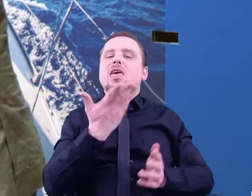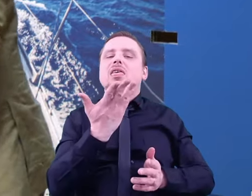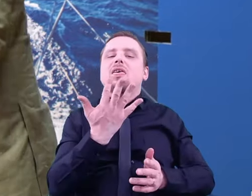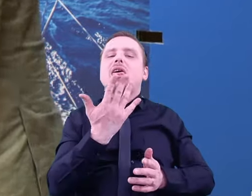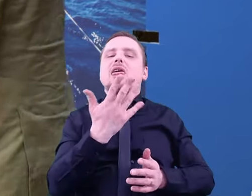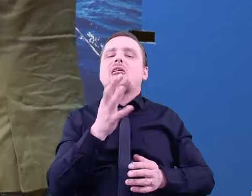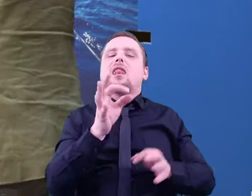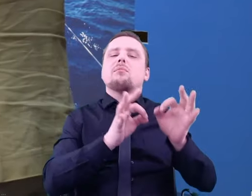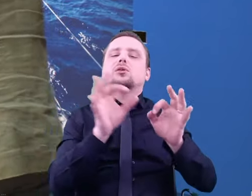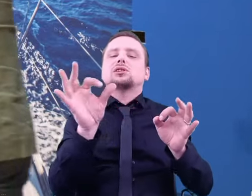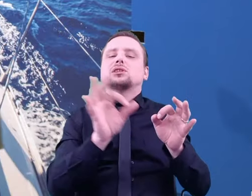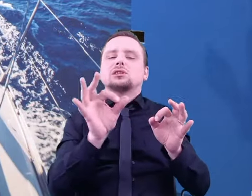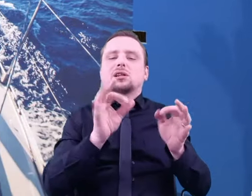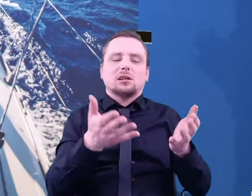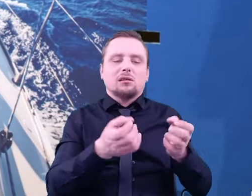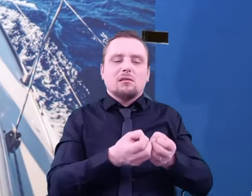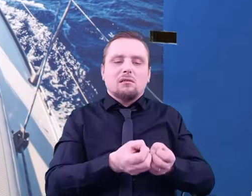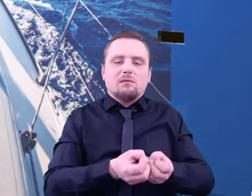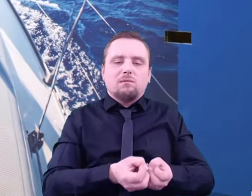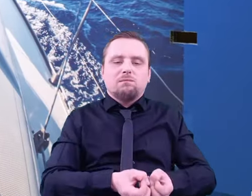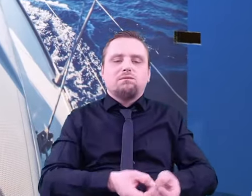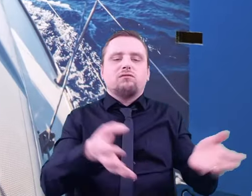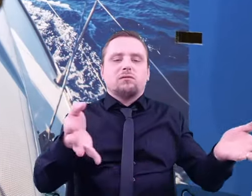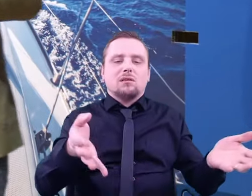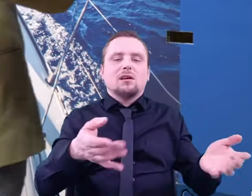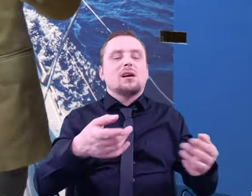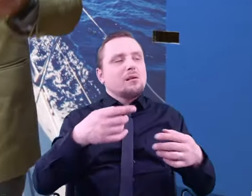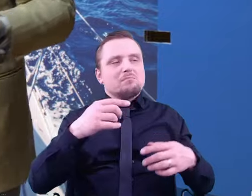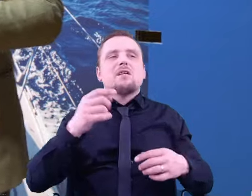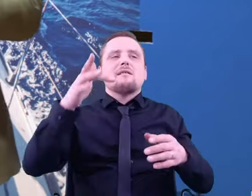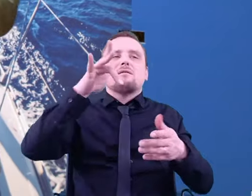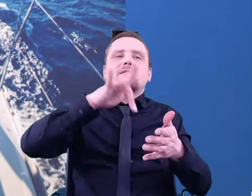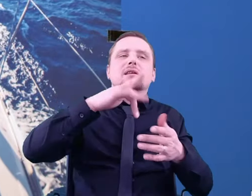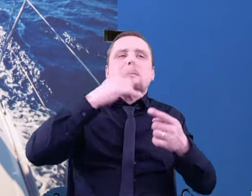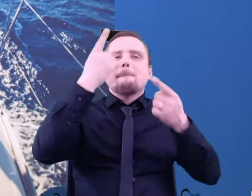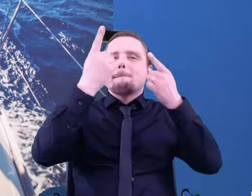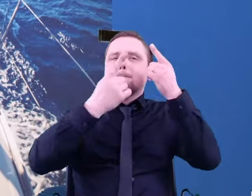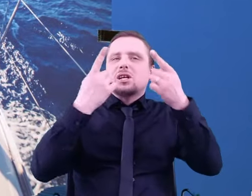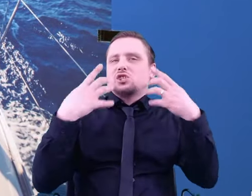is a result of a direct, planned action of a living organism,